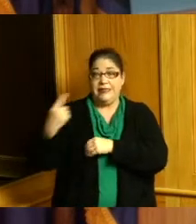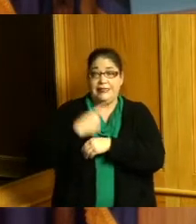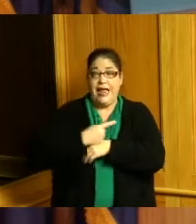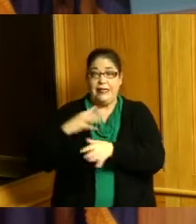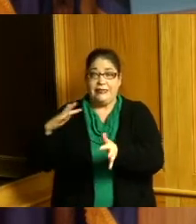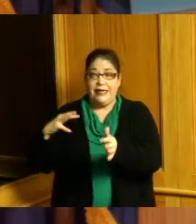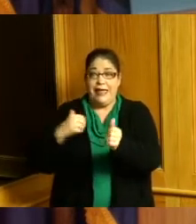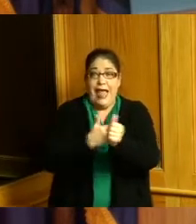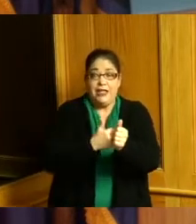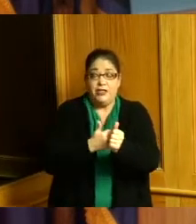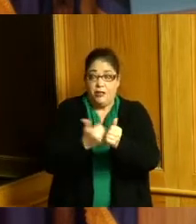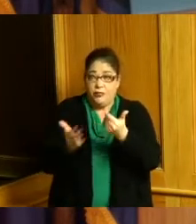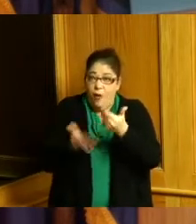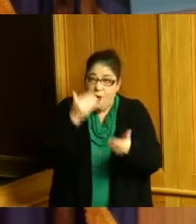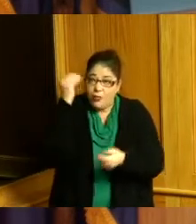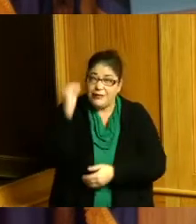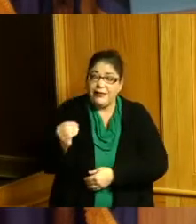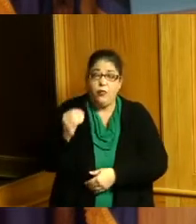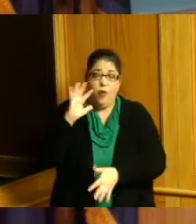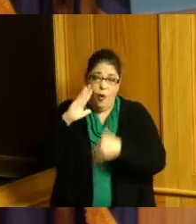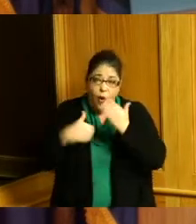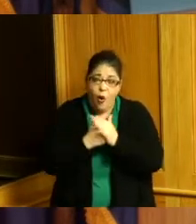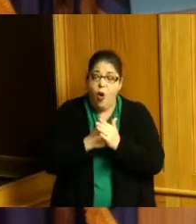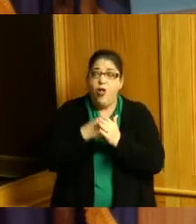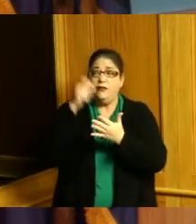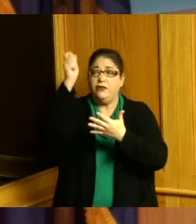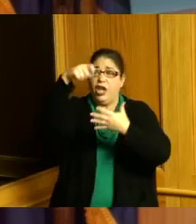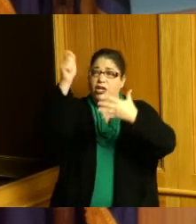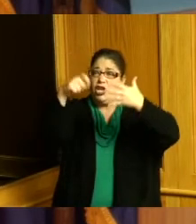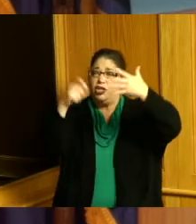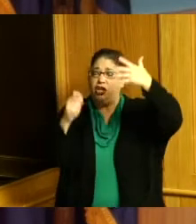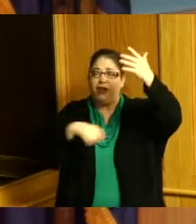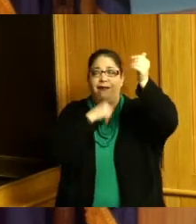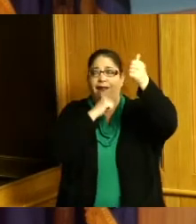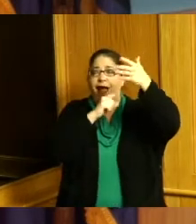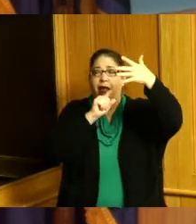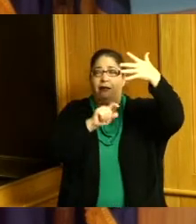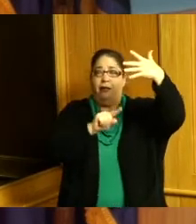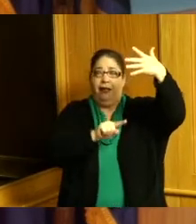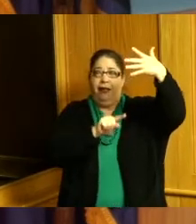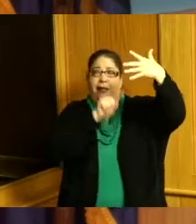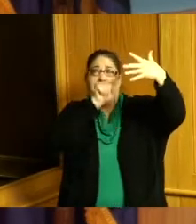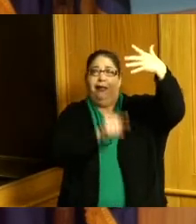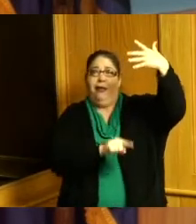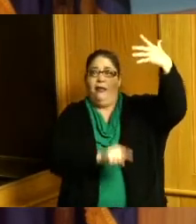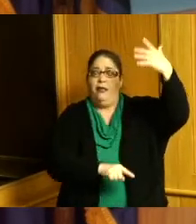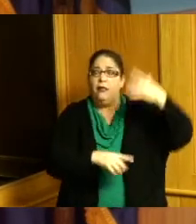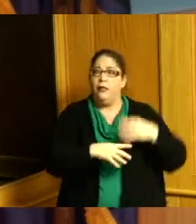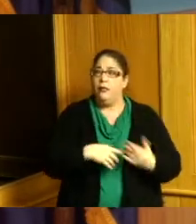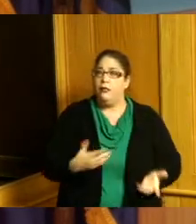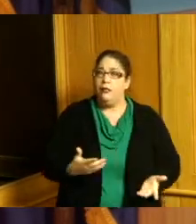to almost zero so I'm looking forward to hopefully getting that plan presented to us publicly